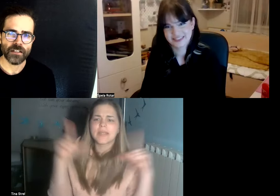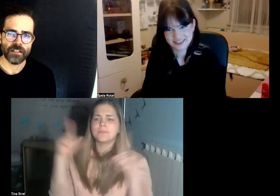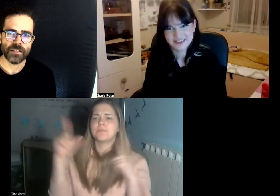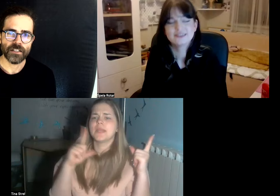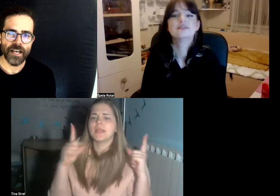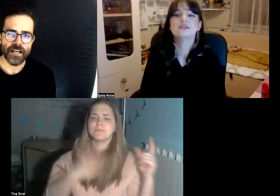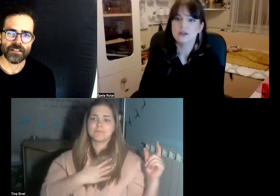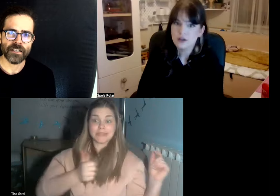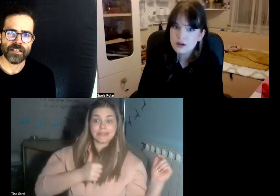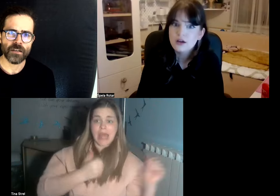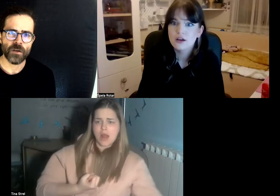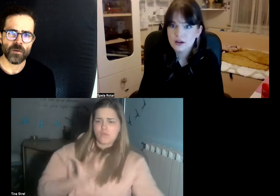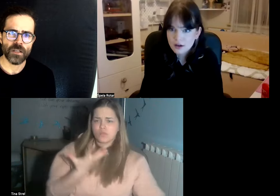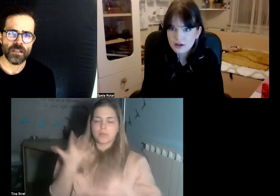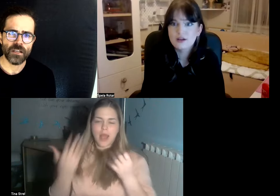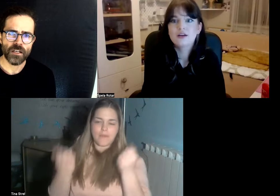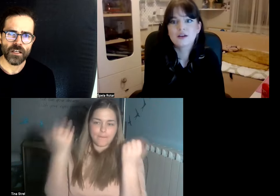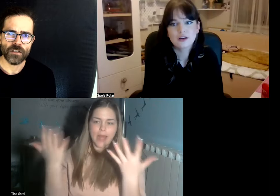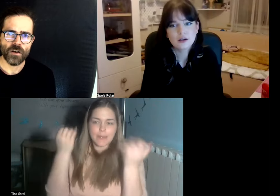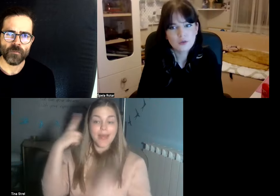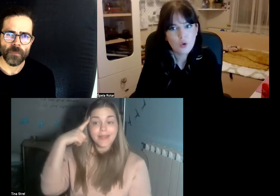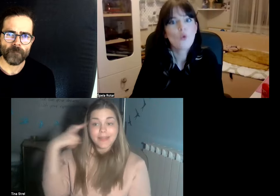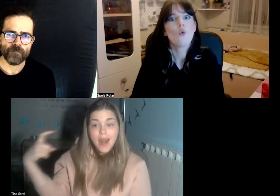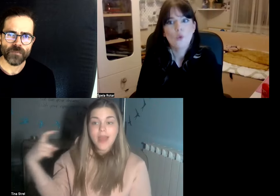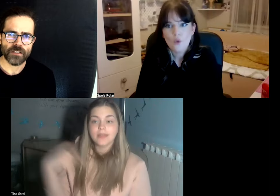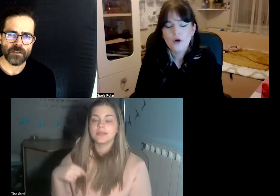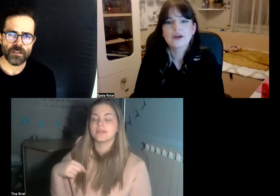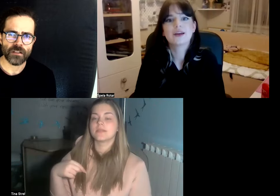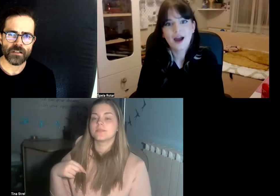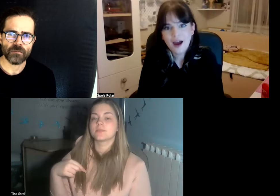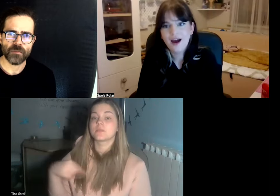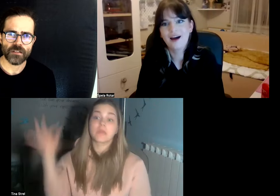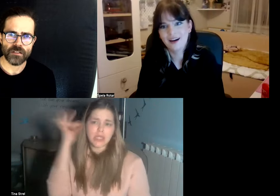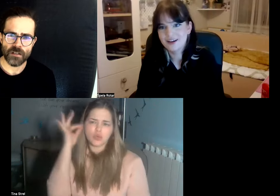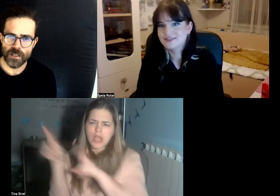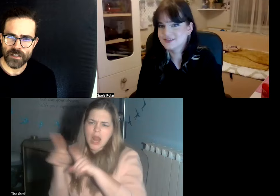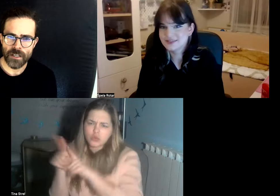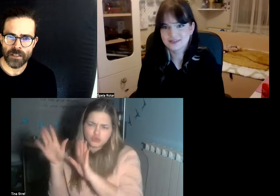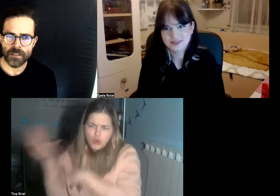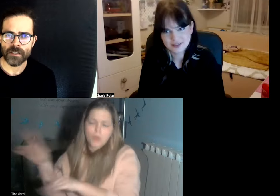yeah Tina's saying we you know it's something that it's enriching